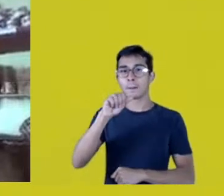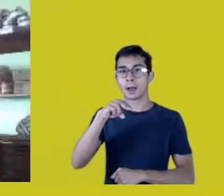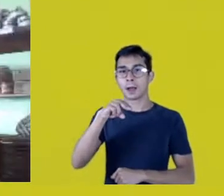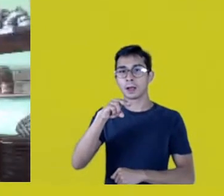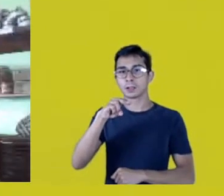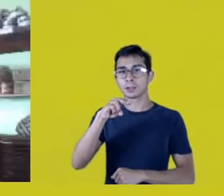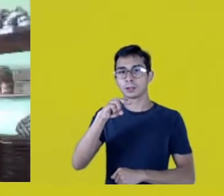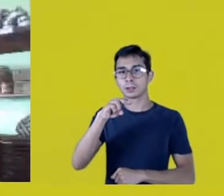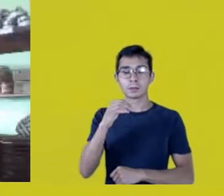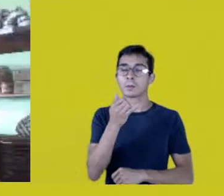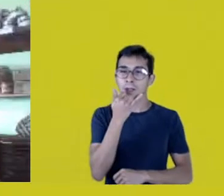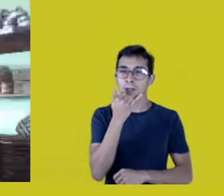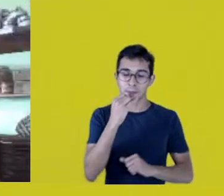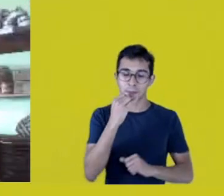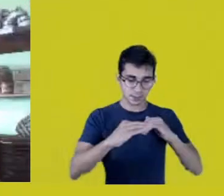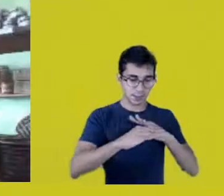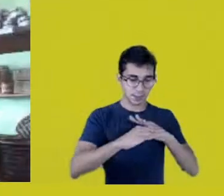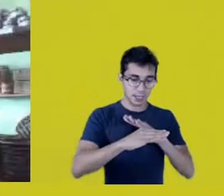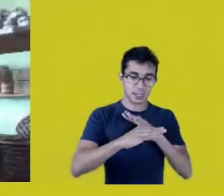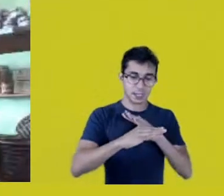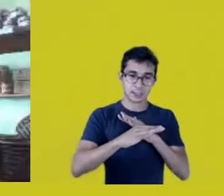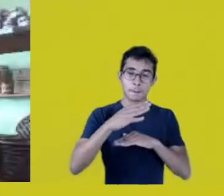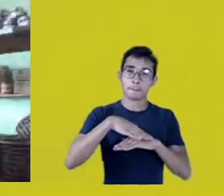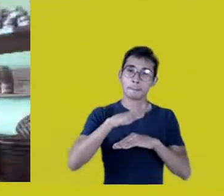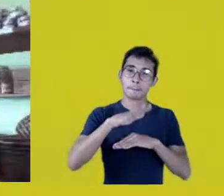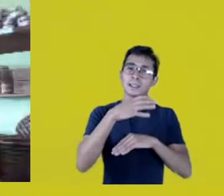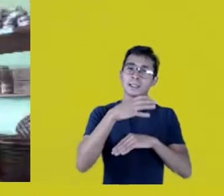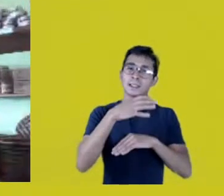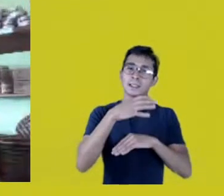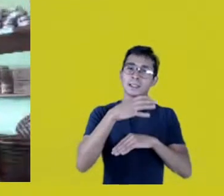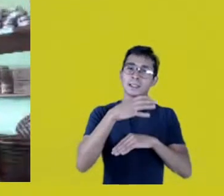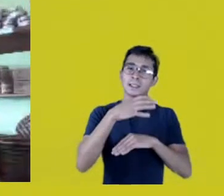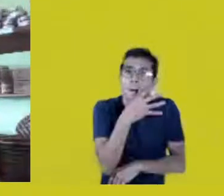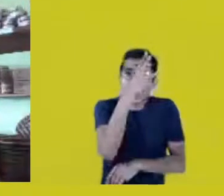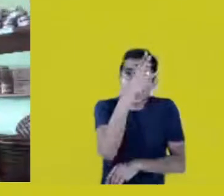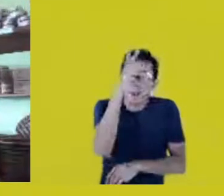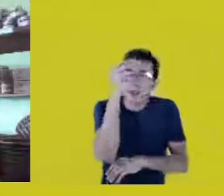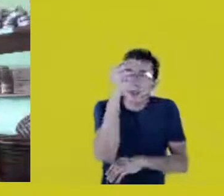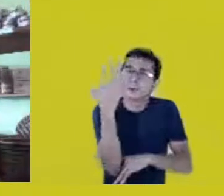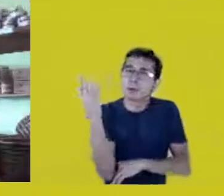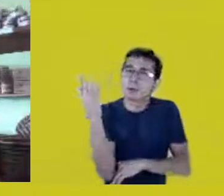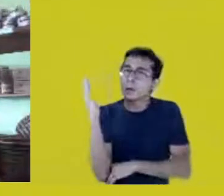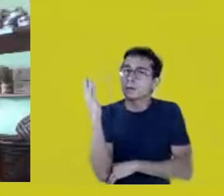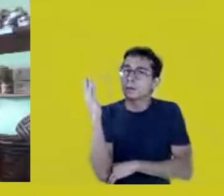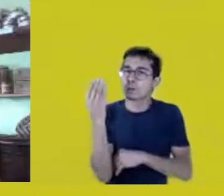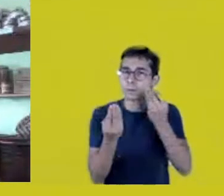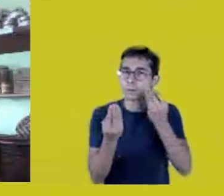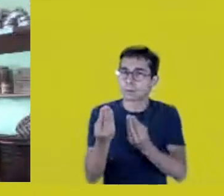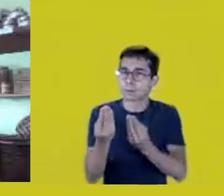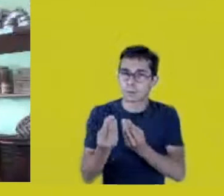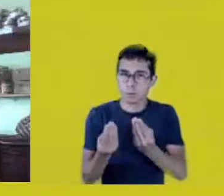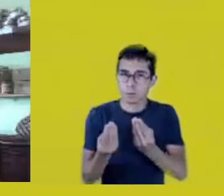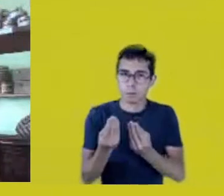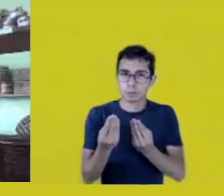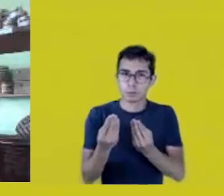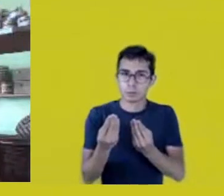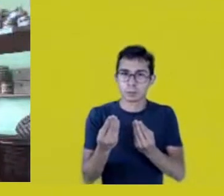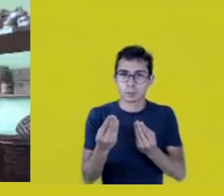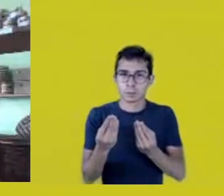I also ask this question because it seems to me that our question is: how?